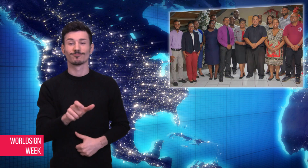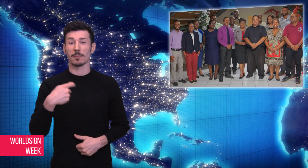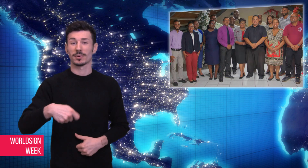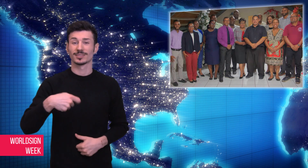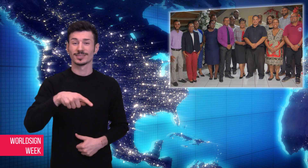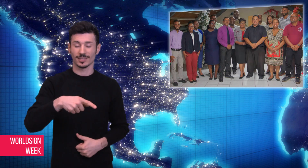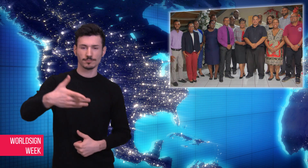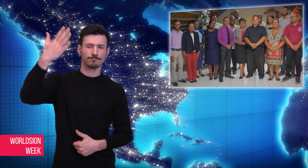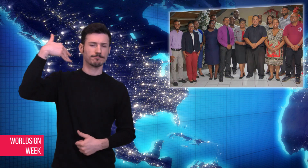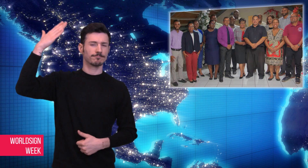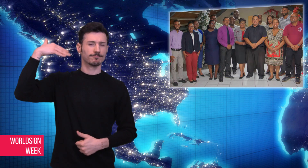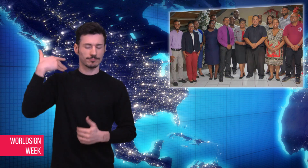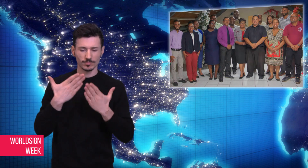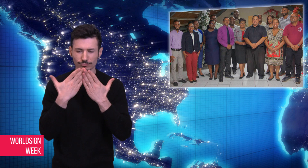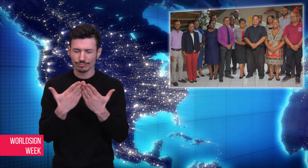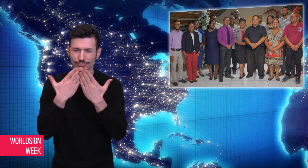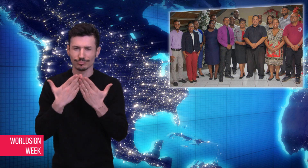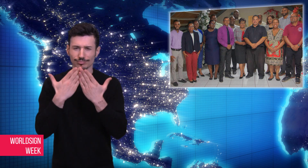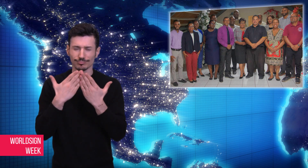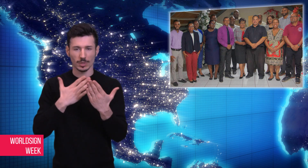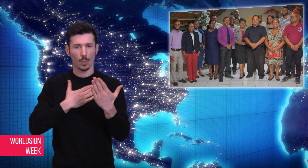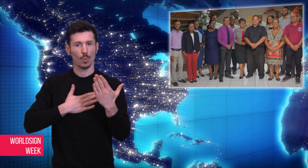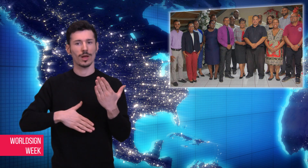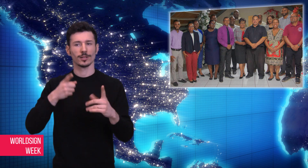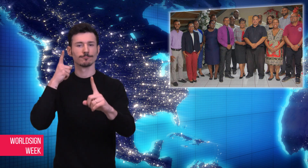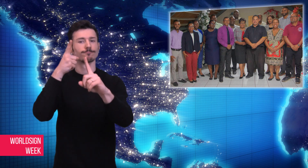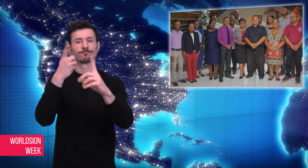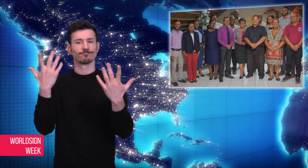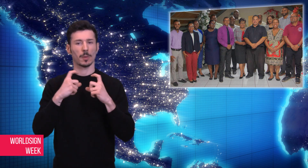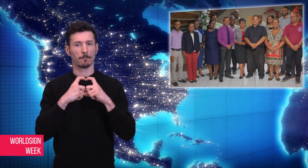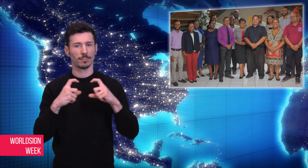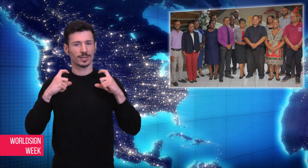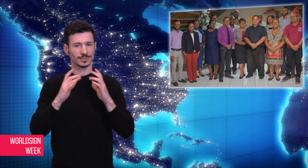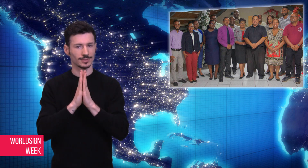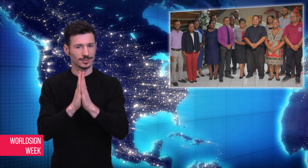The president tried to study to become a priest in the past